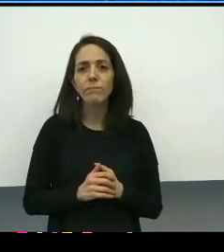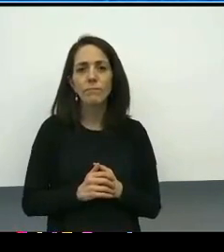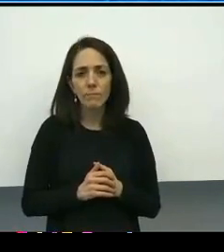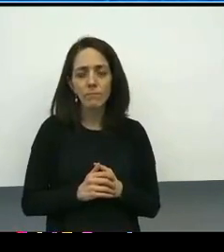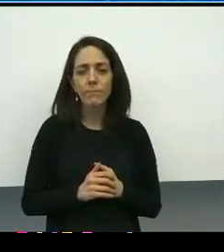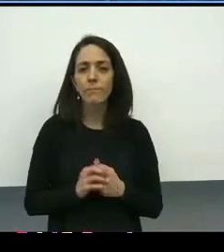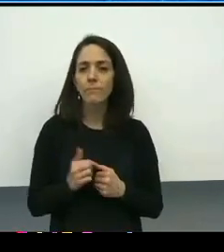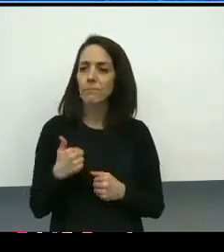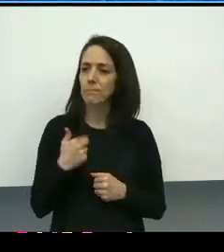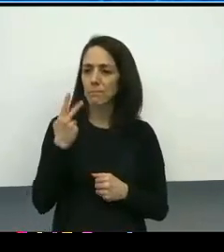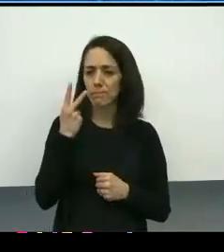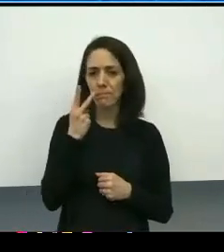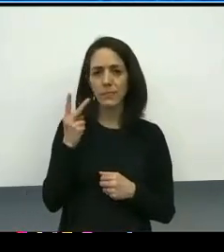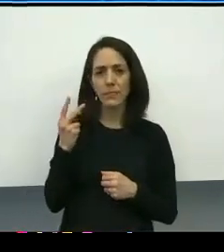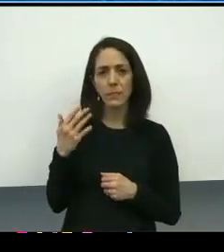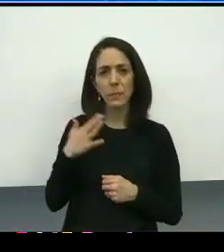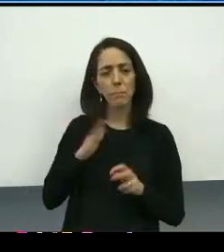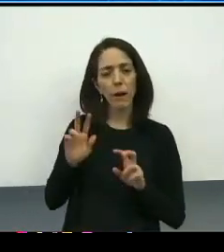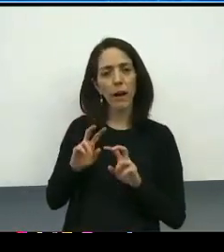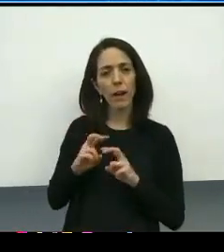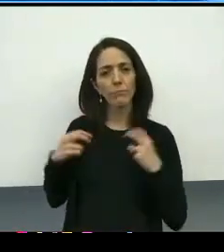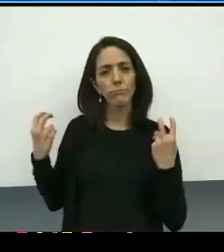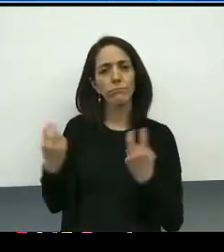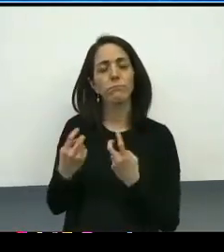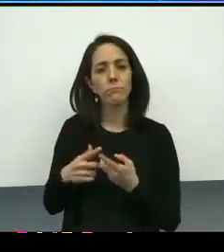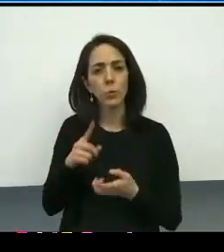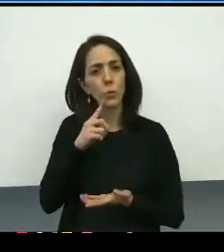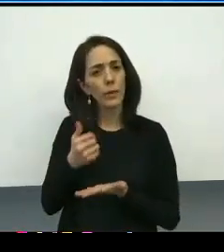and I think will be useful over time. Next slide, please.